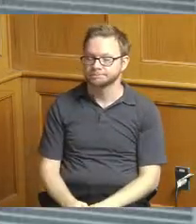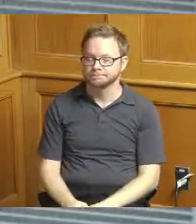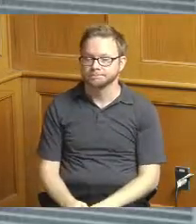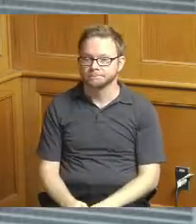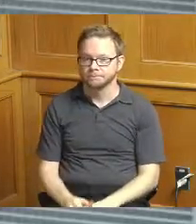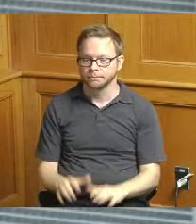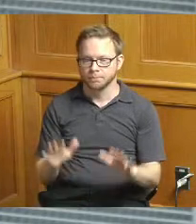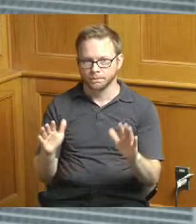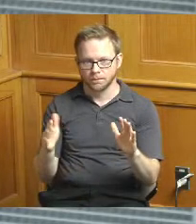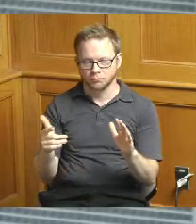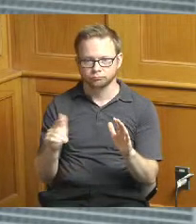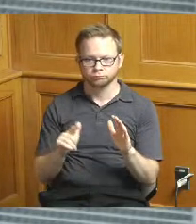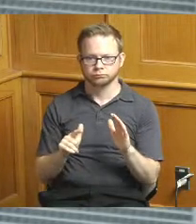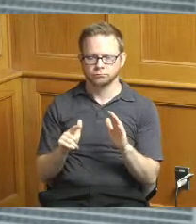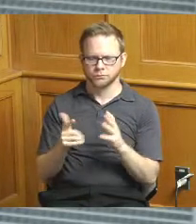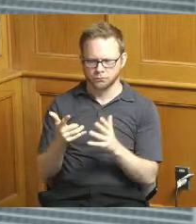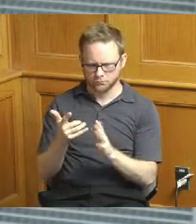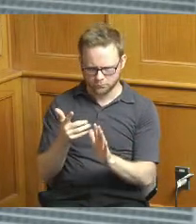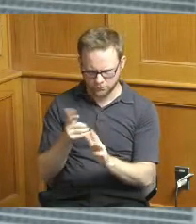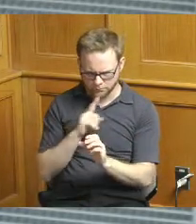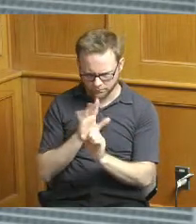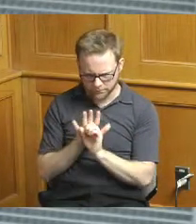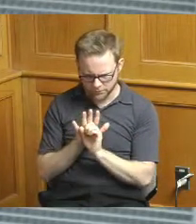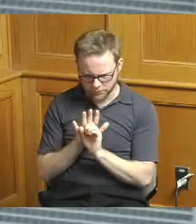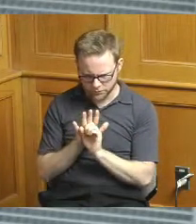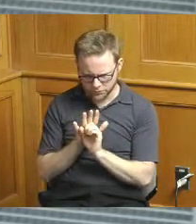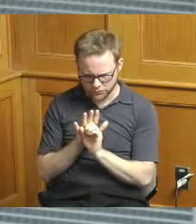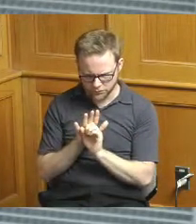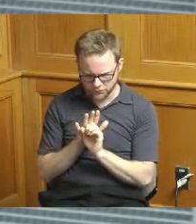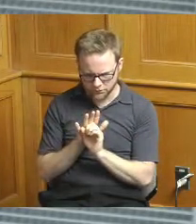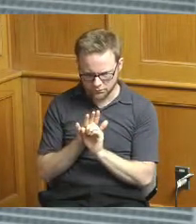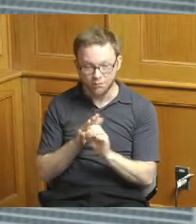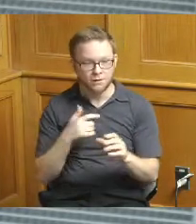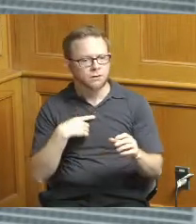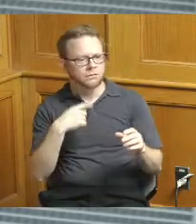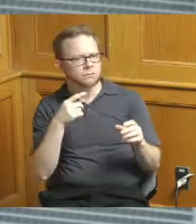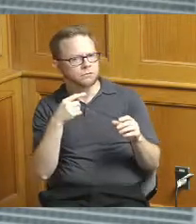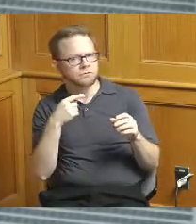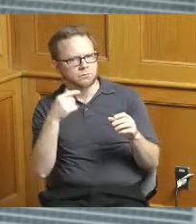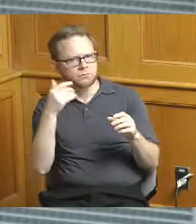to make sure and I know I said requested I got what you said I know that your presentation has